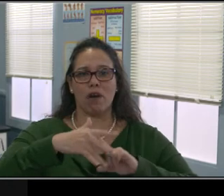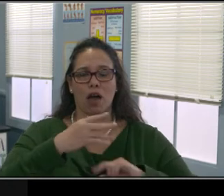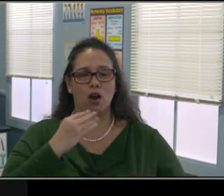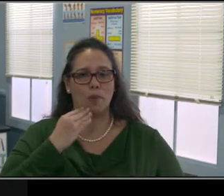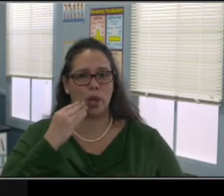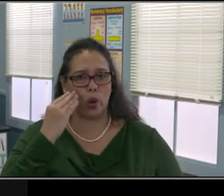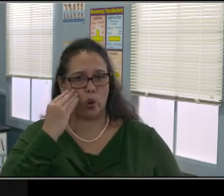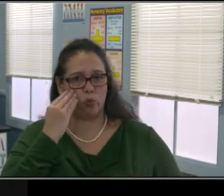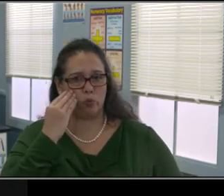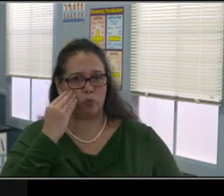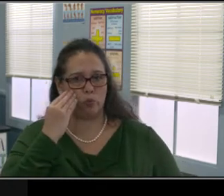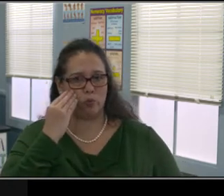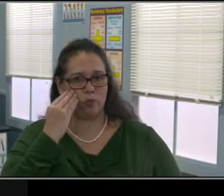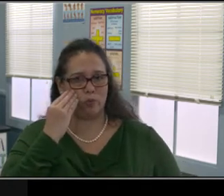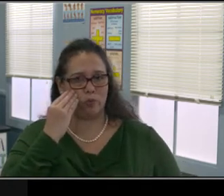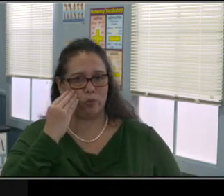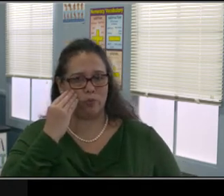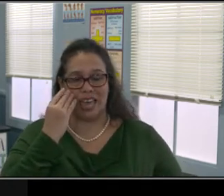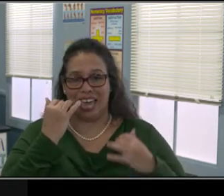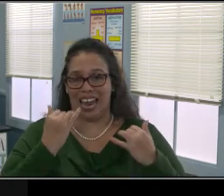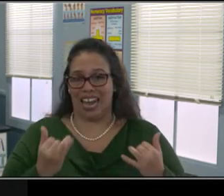They're talking about like my son is